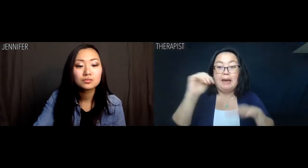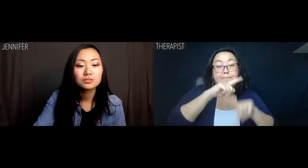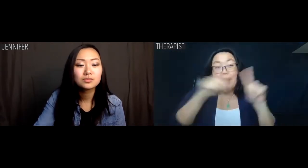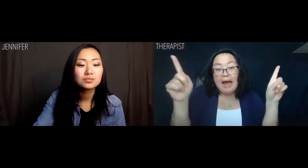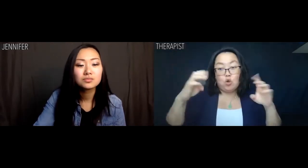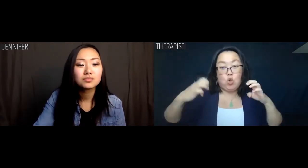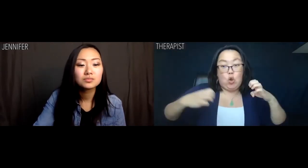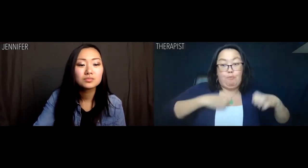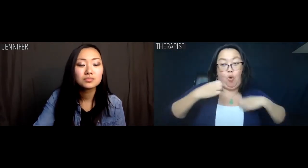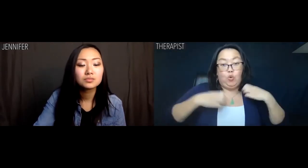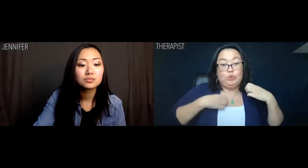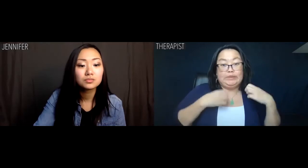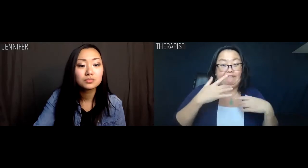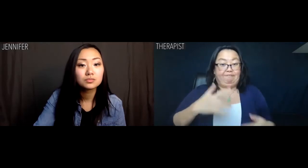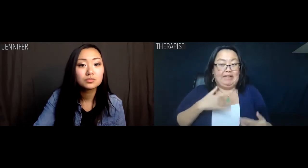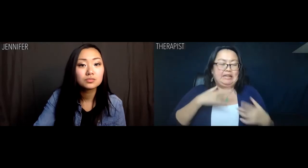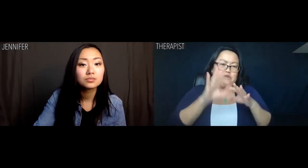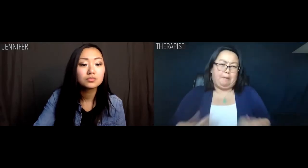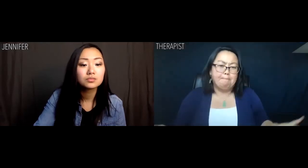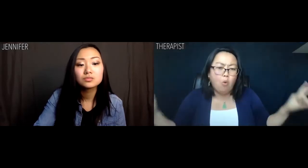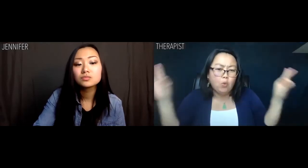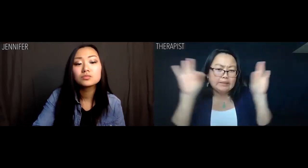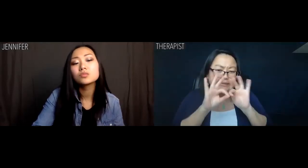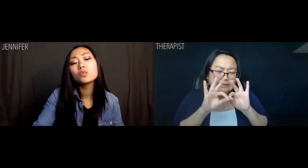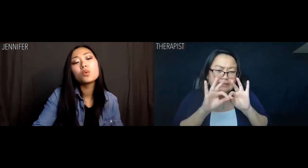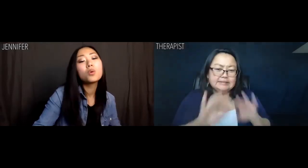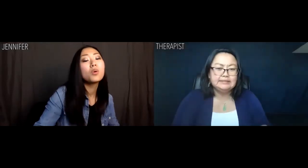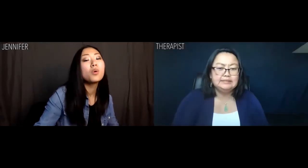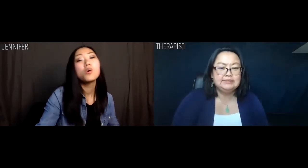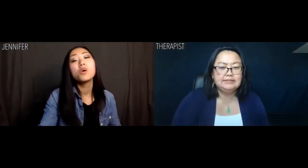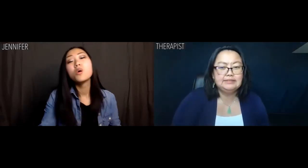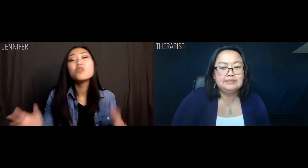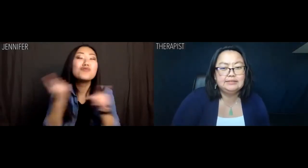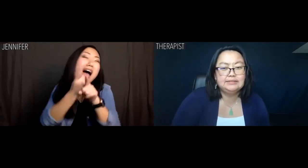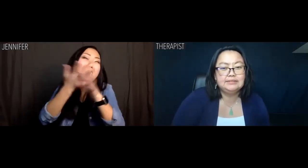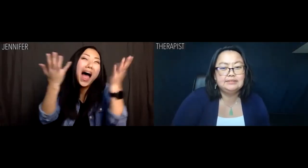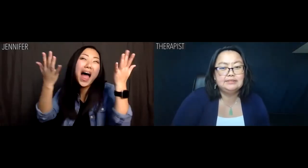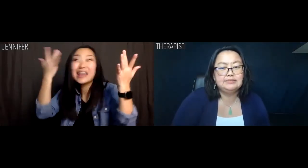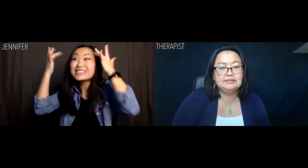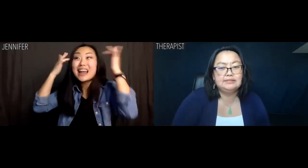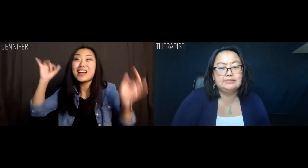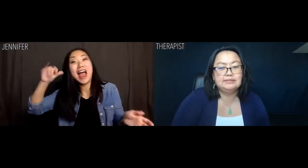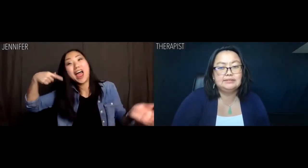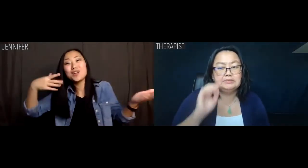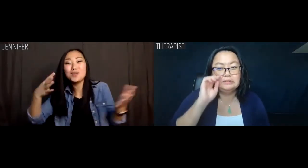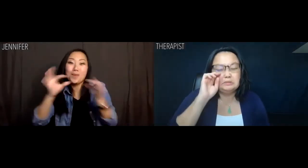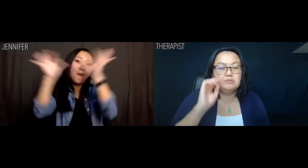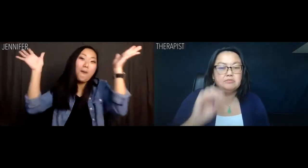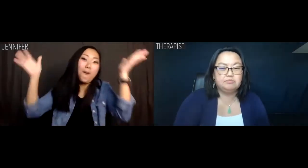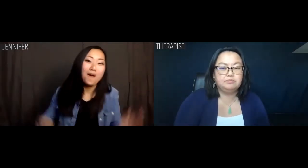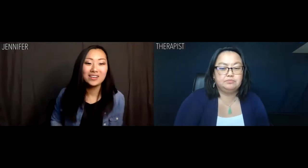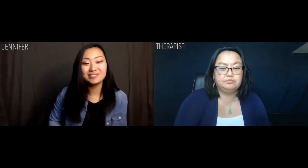whereas IQ is just as important. Jennifer: Right. IQ is meaningless.